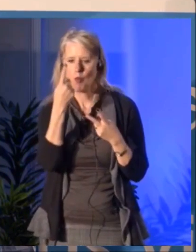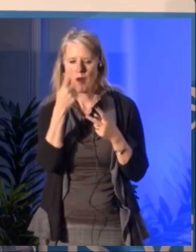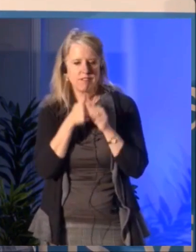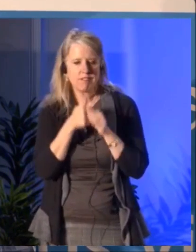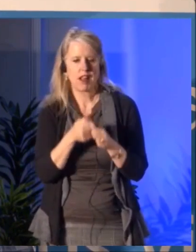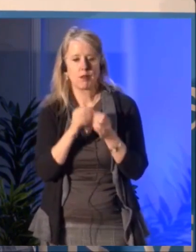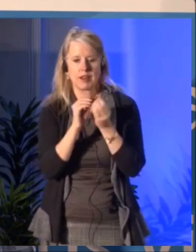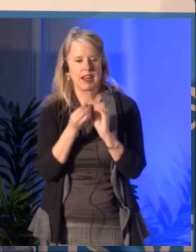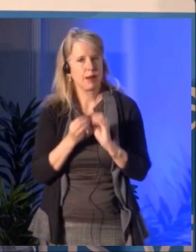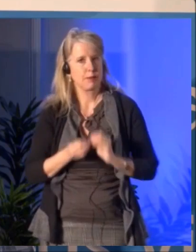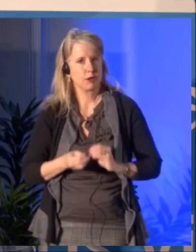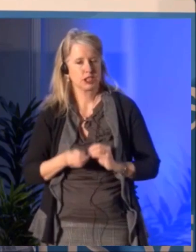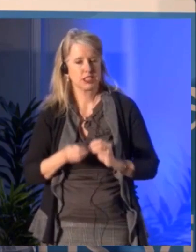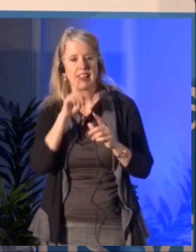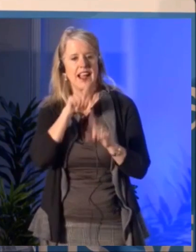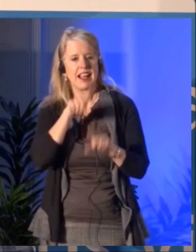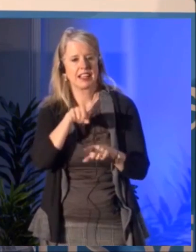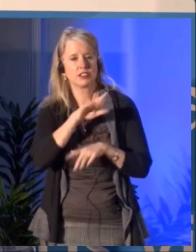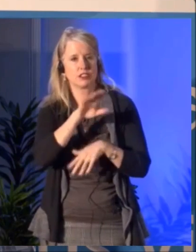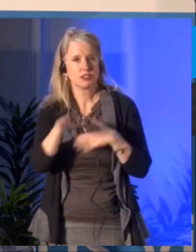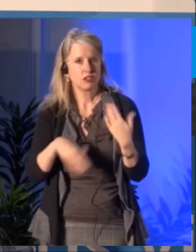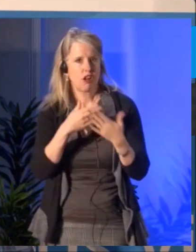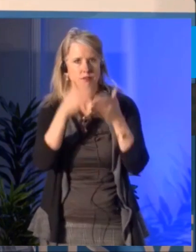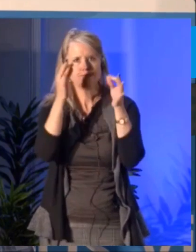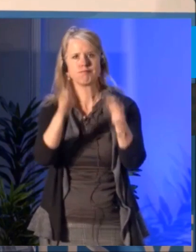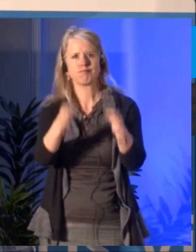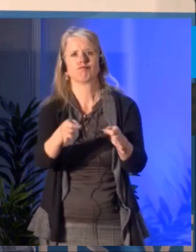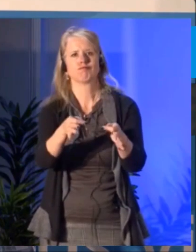that we all cooperate to support a better ecology.